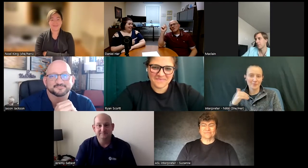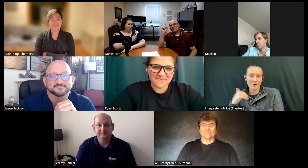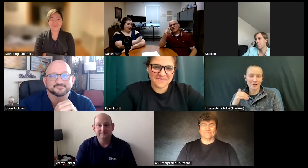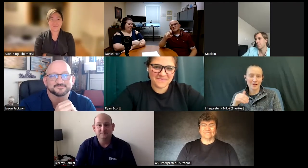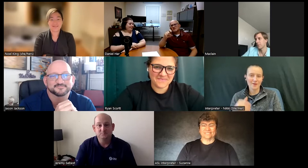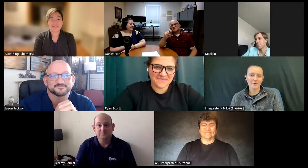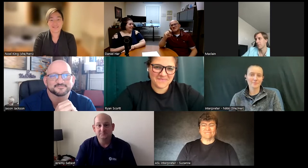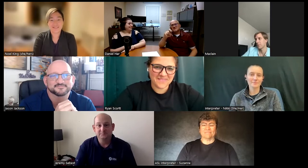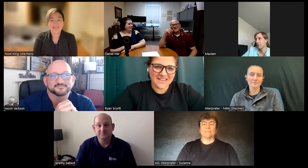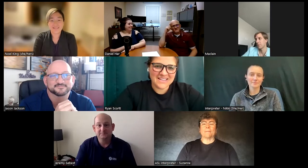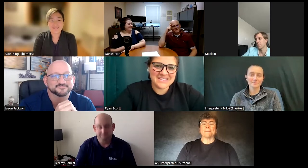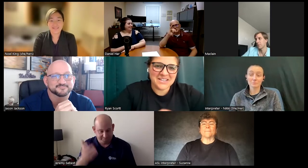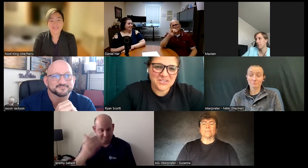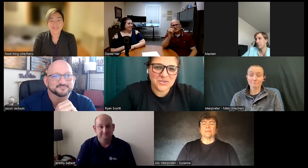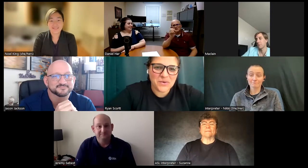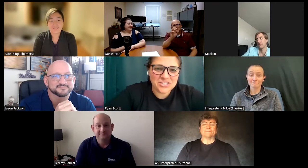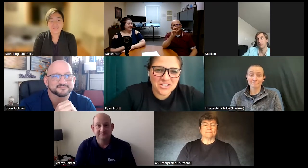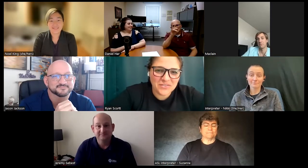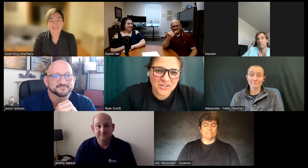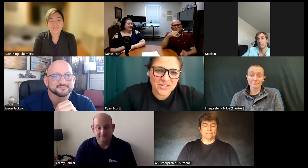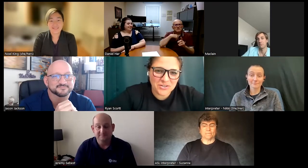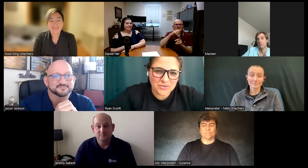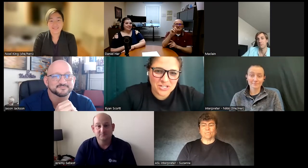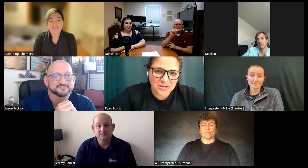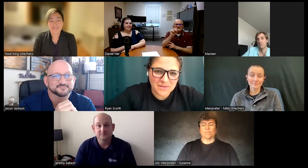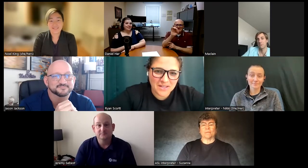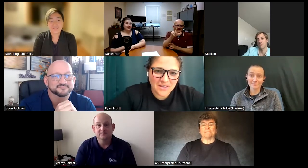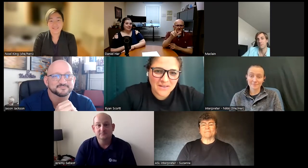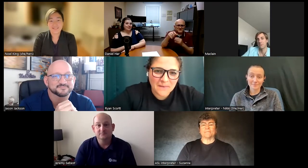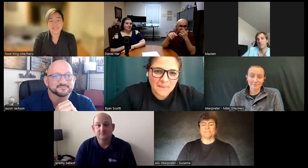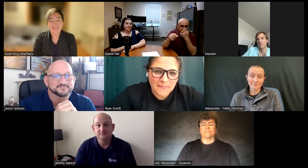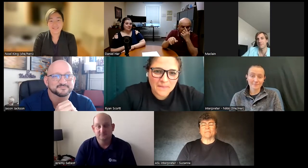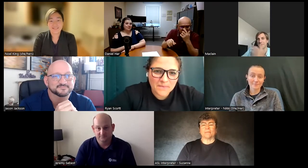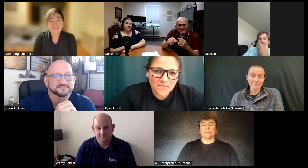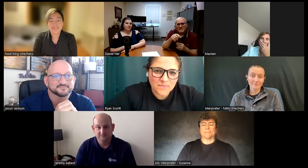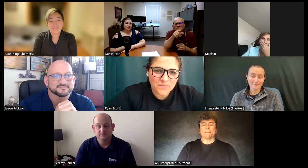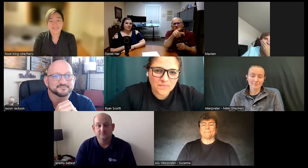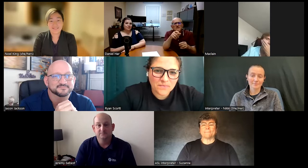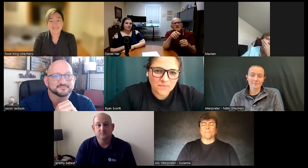okay Danielle question for you Jeremy